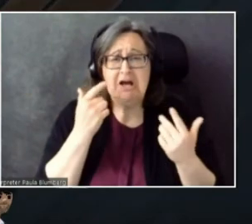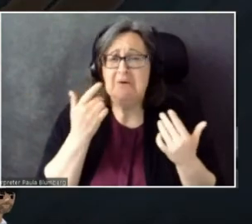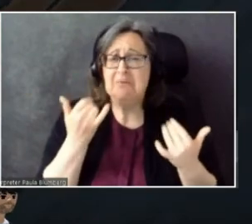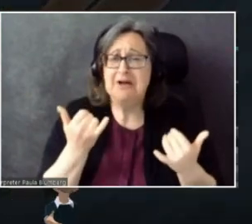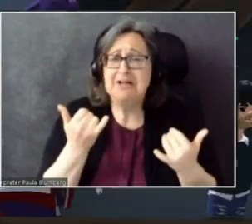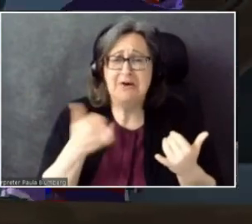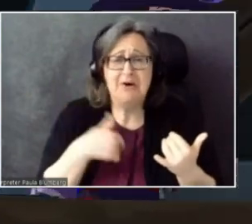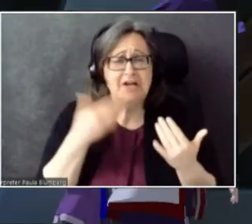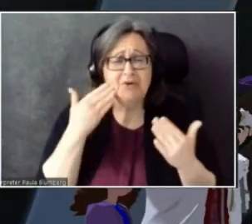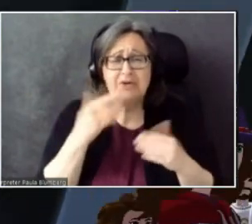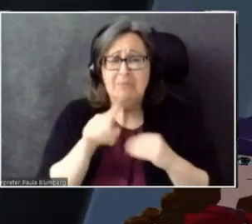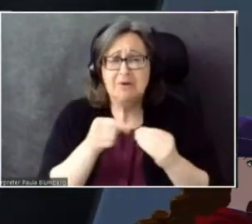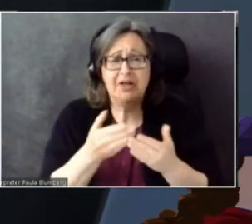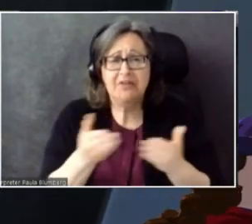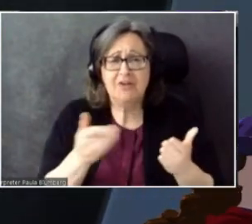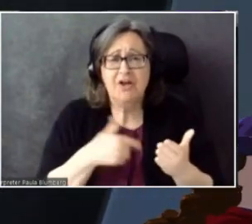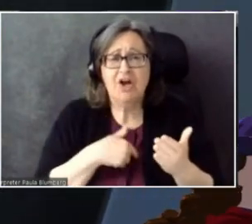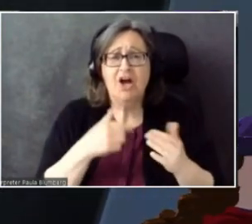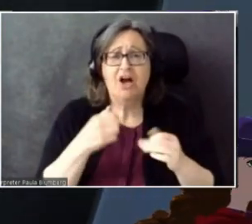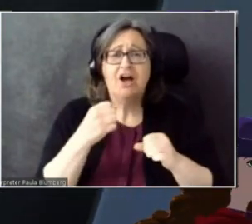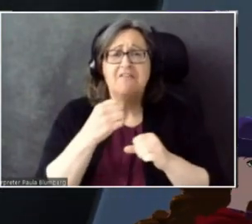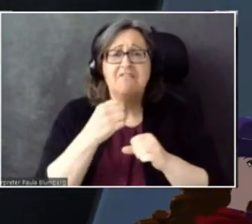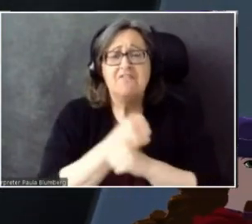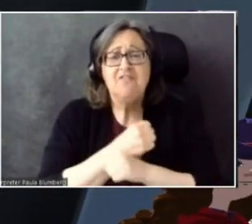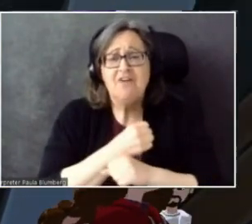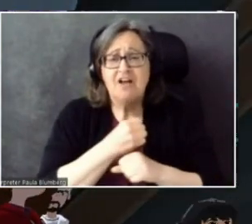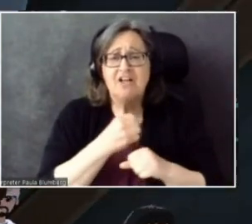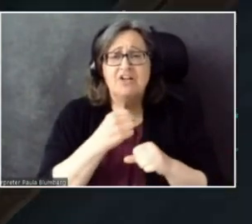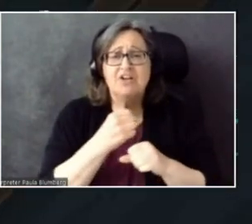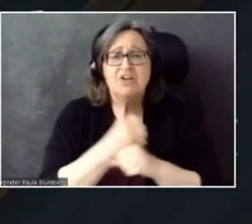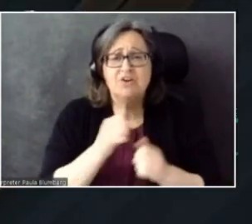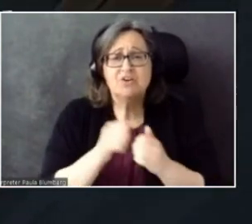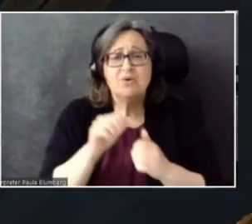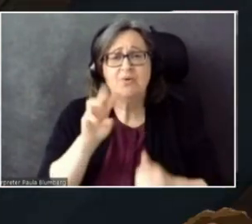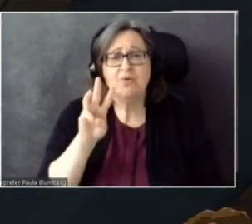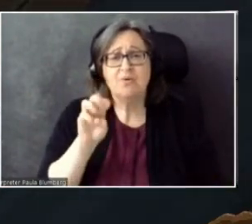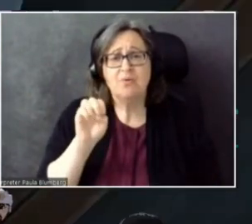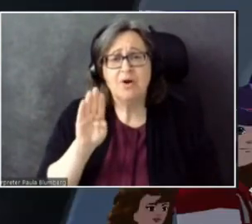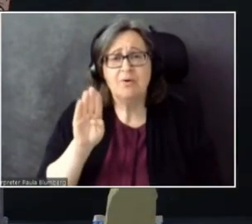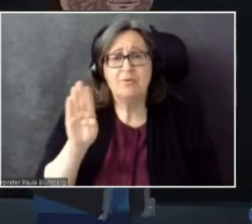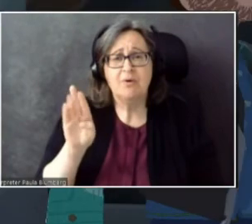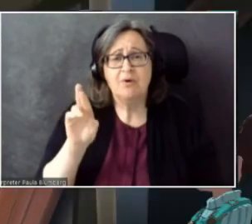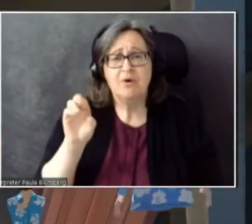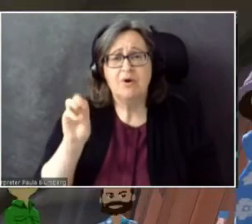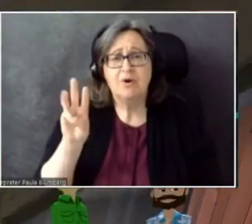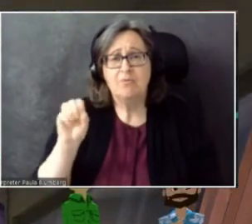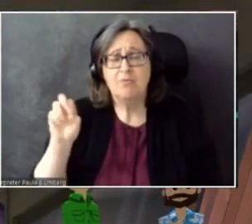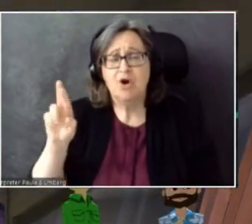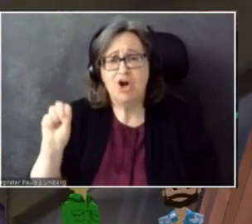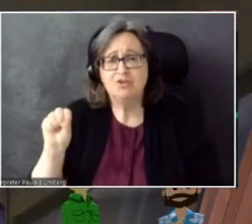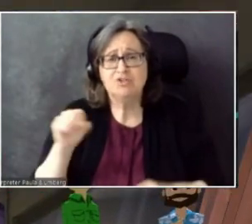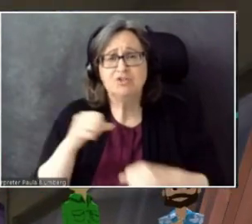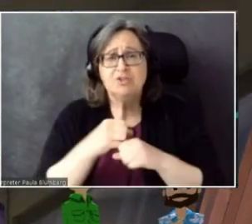I have been fighting with web browsers to make translation and captioning and what-not